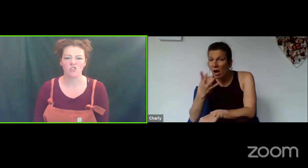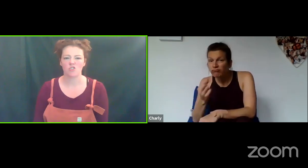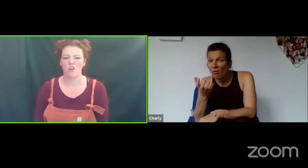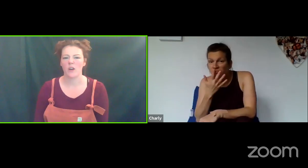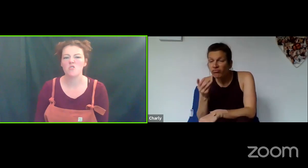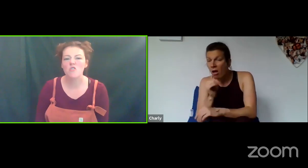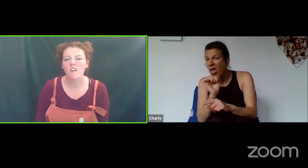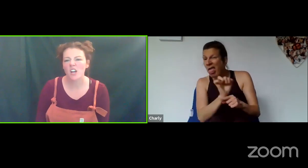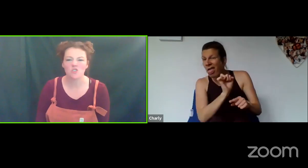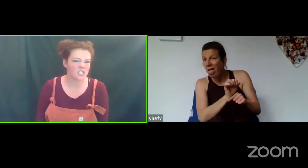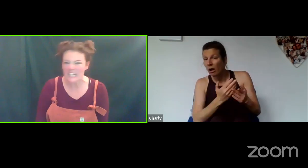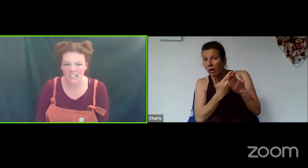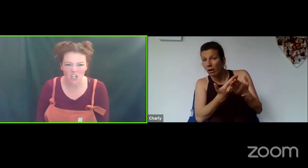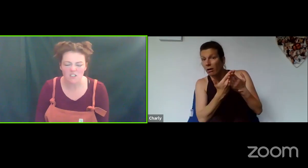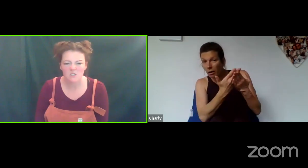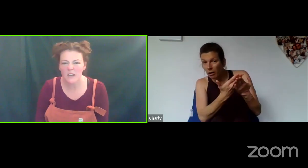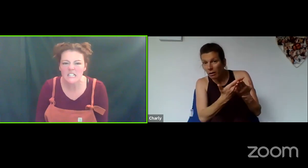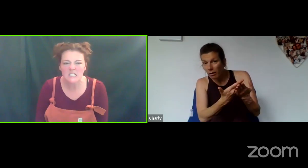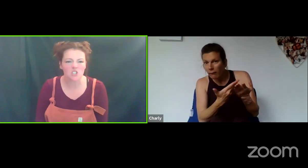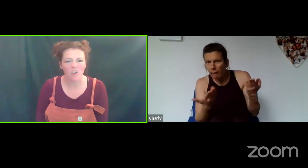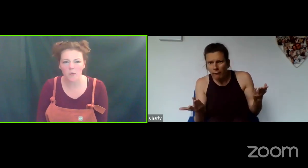just trying to ignore the studying? Are you just eating loads of sweets and just trying to